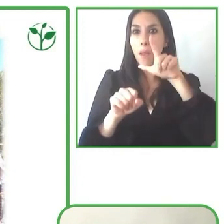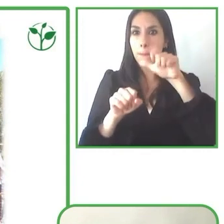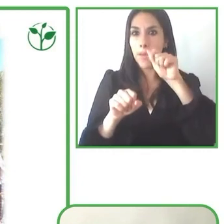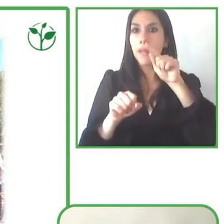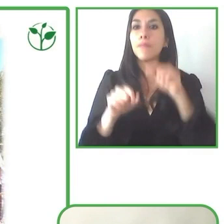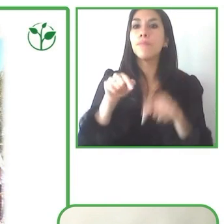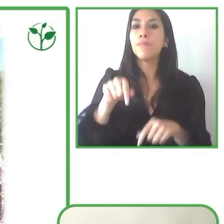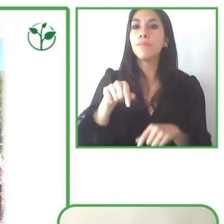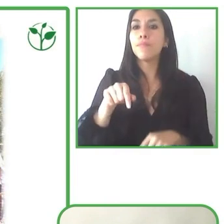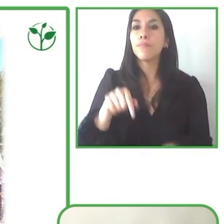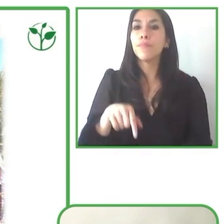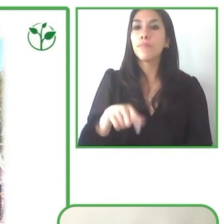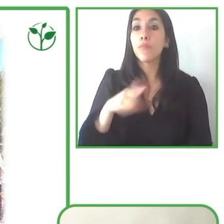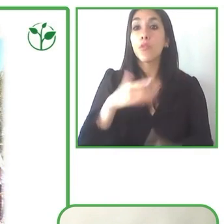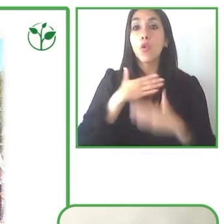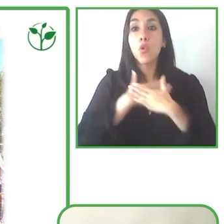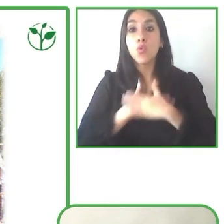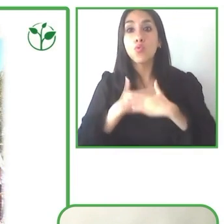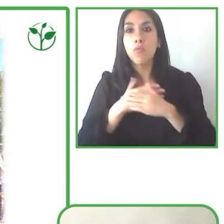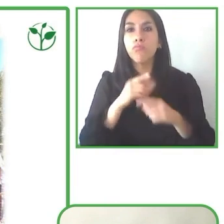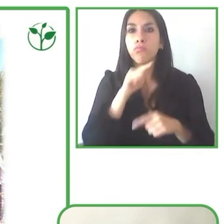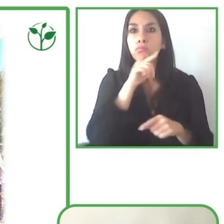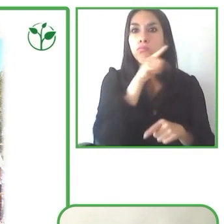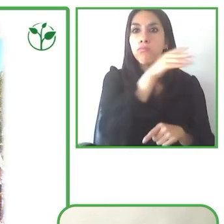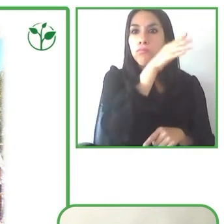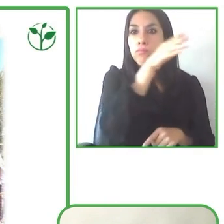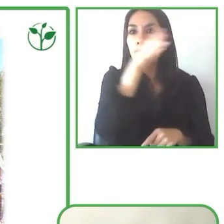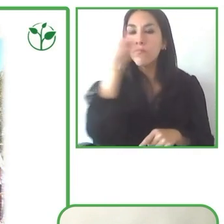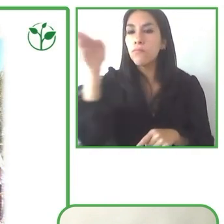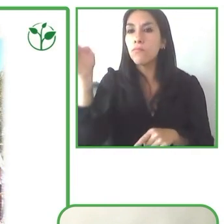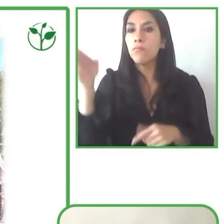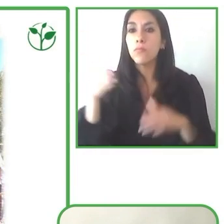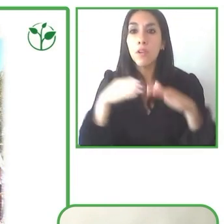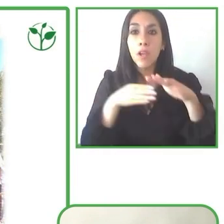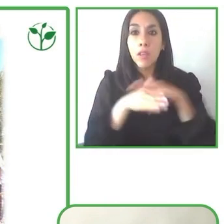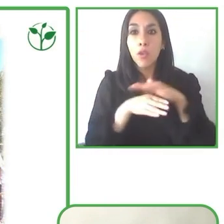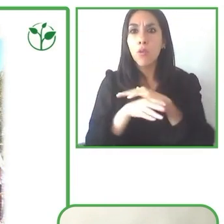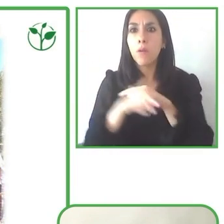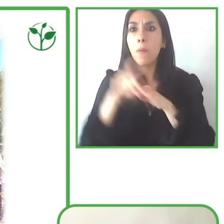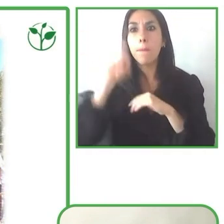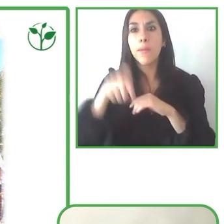that looks to focus on accessible tourism, and it focuses also sustainable tours